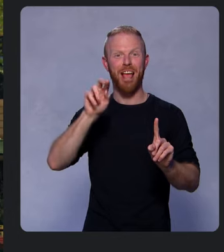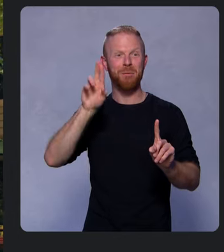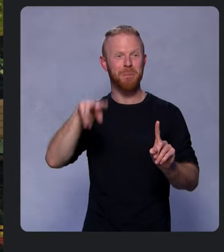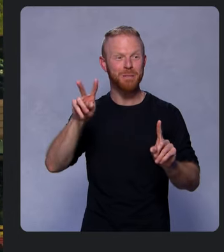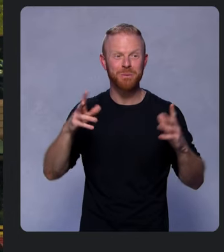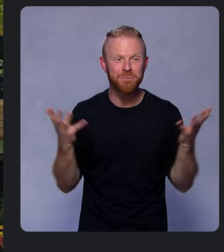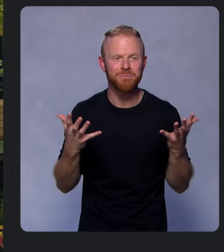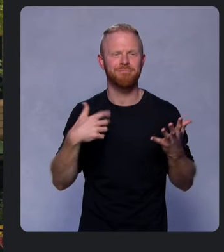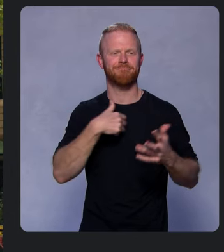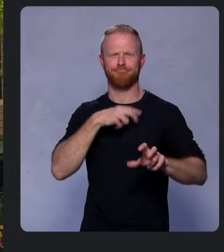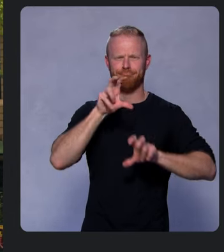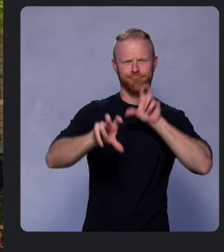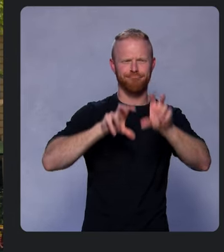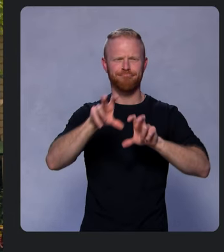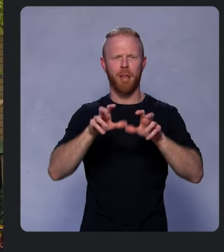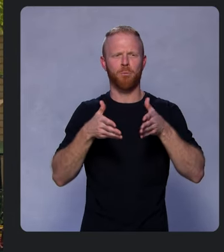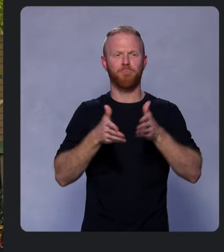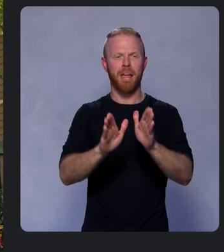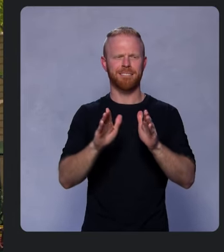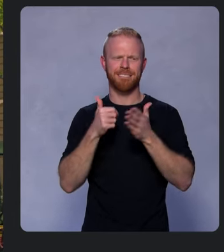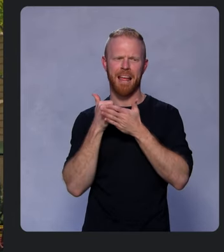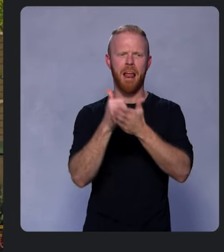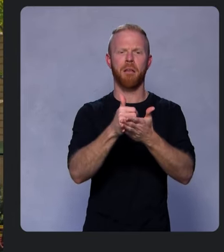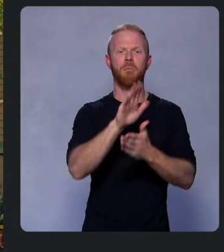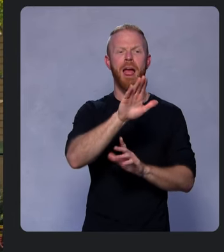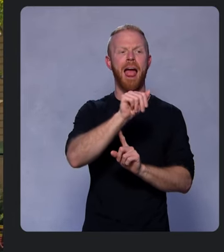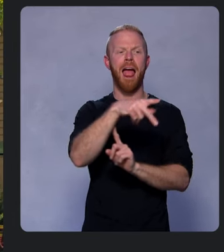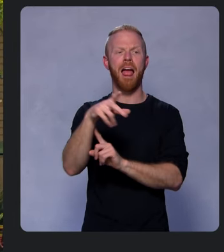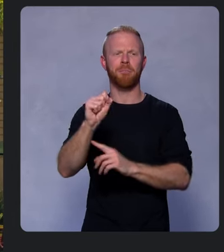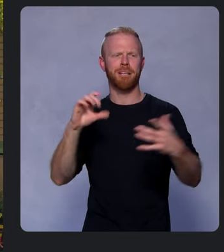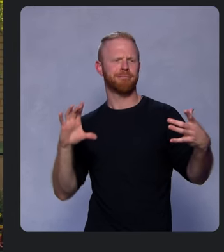ways to help connect your apps to the rest of the Google ecosystem.